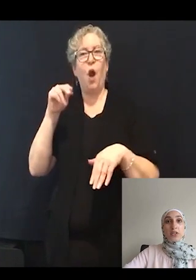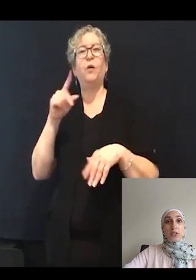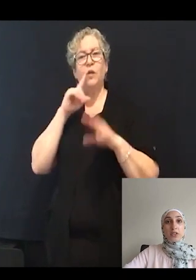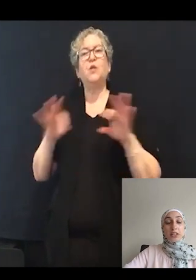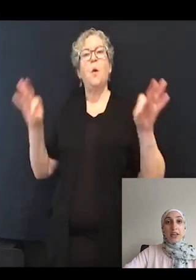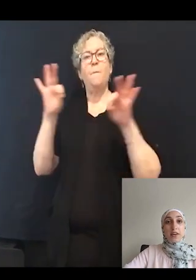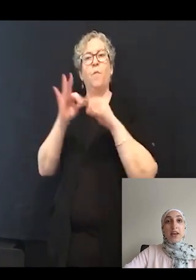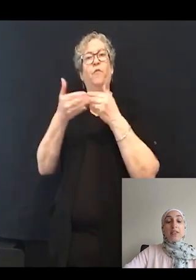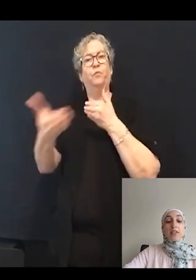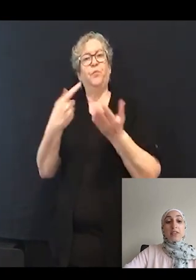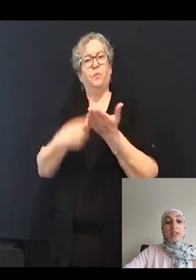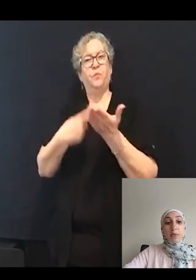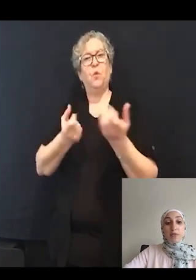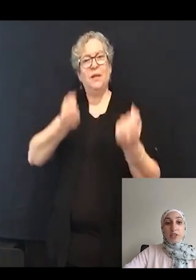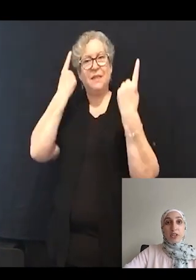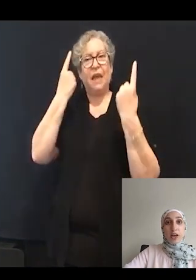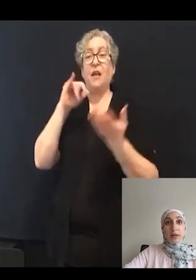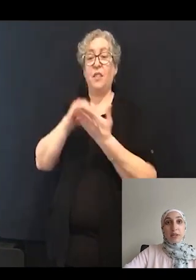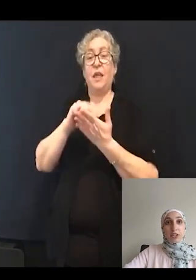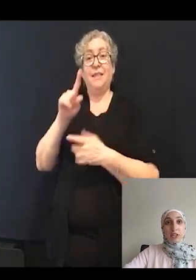to understand that the zebrafish line mentioned